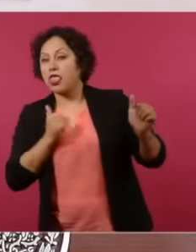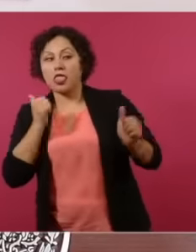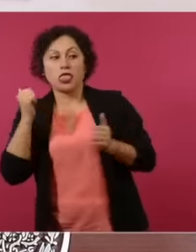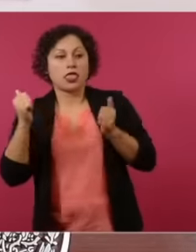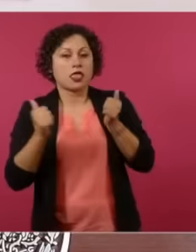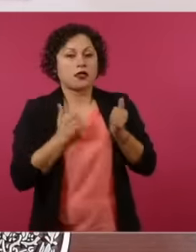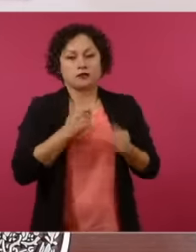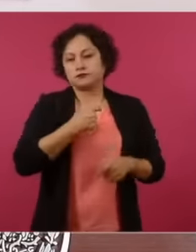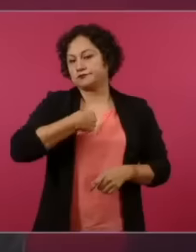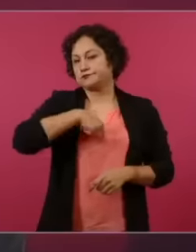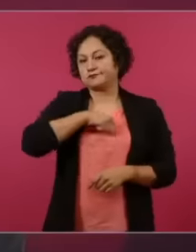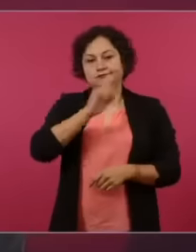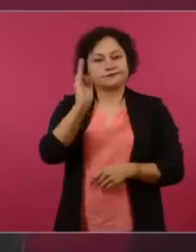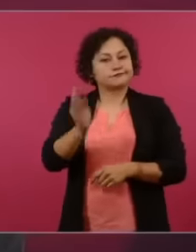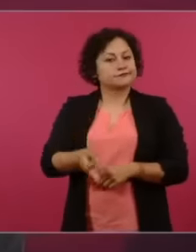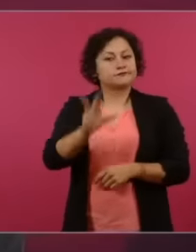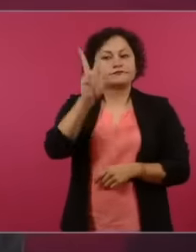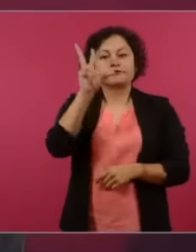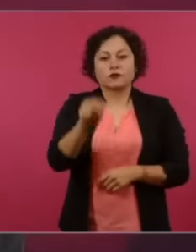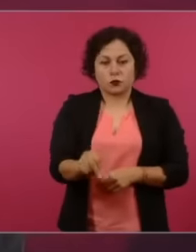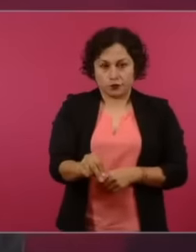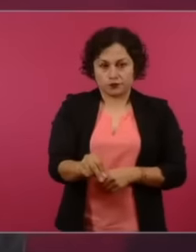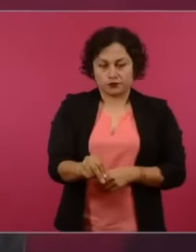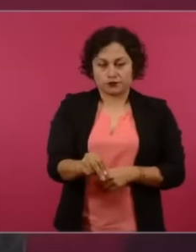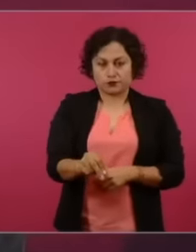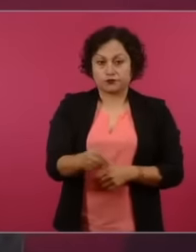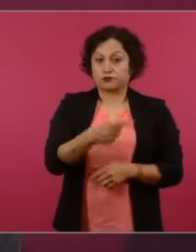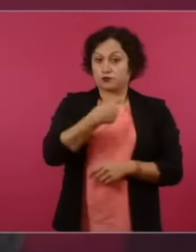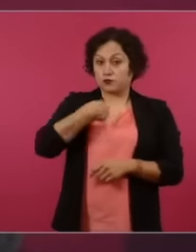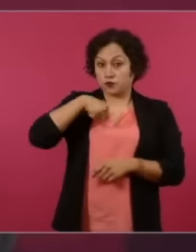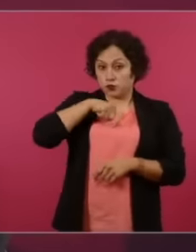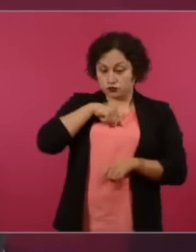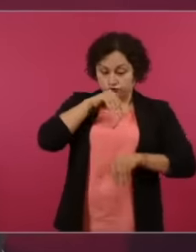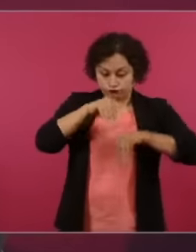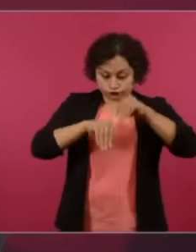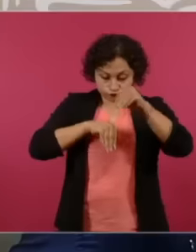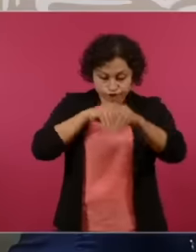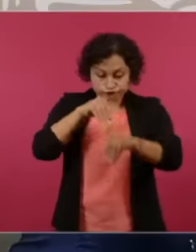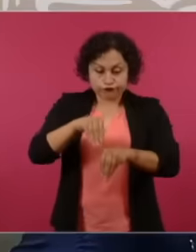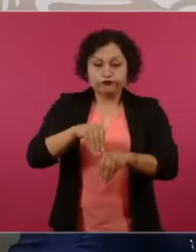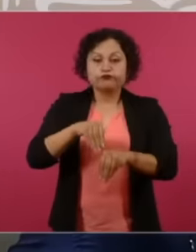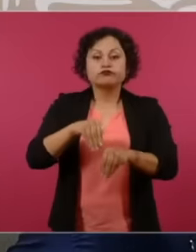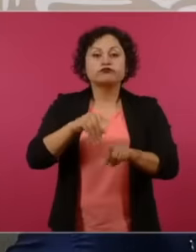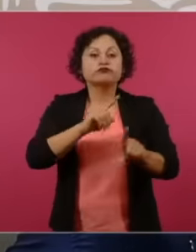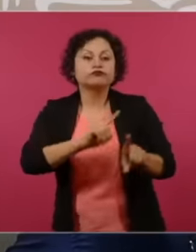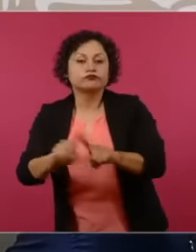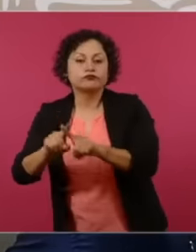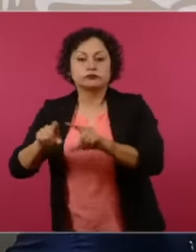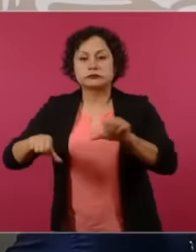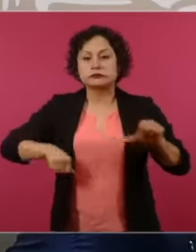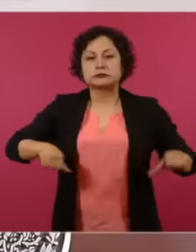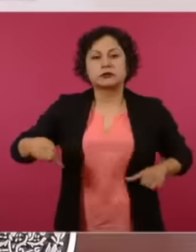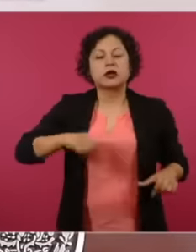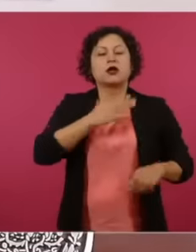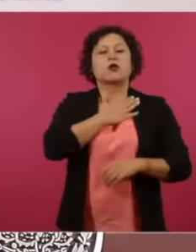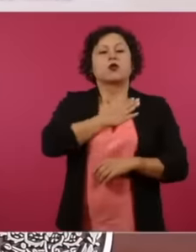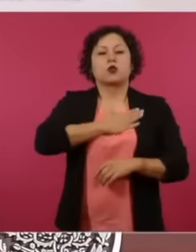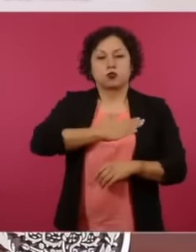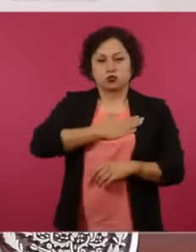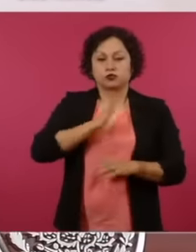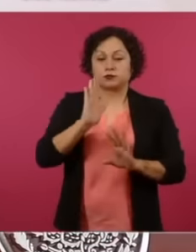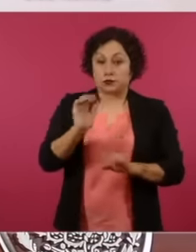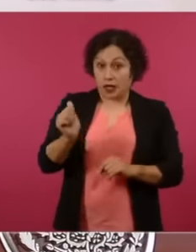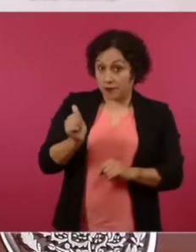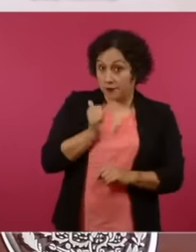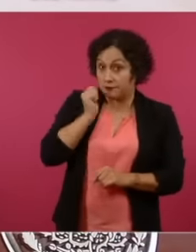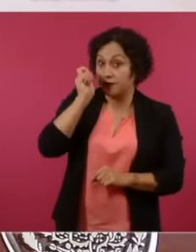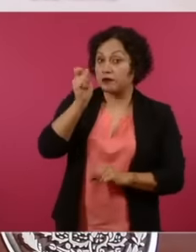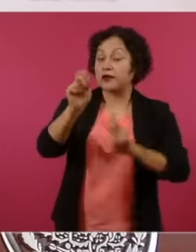we act with justice taking advantage of what L De Mola is that I read something that said that